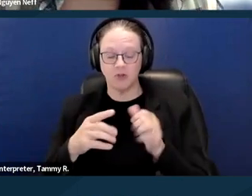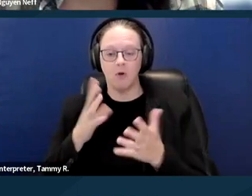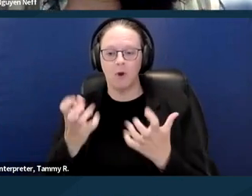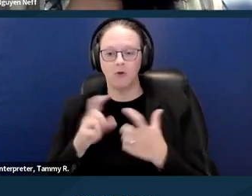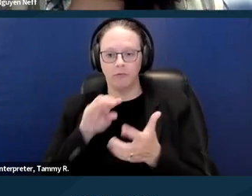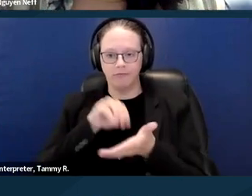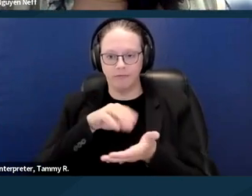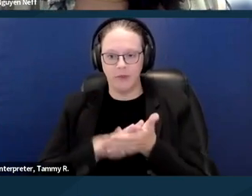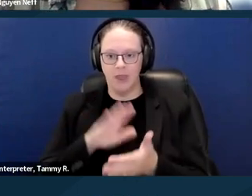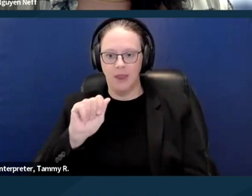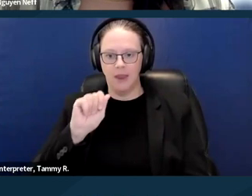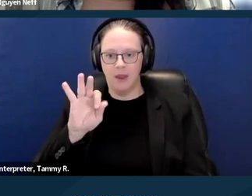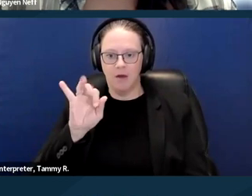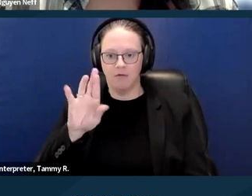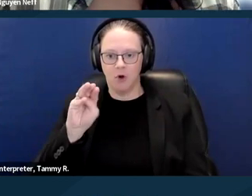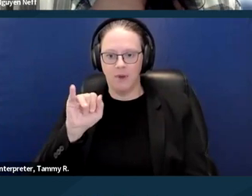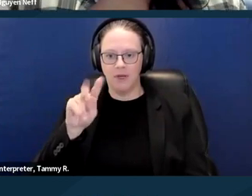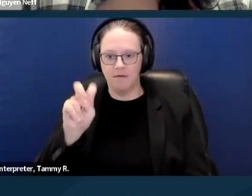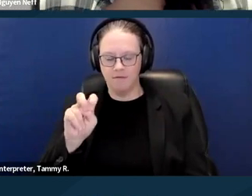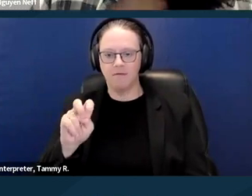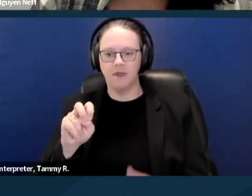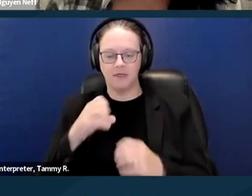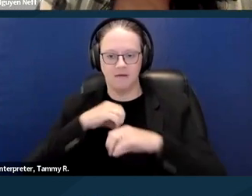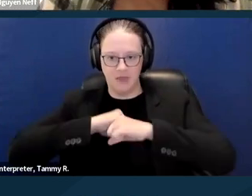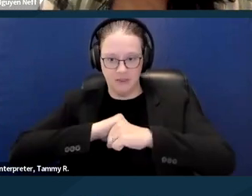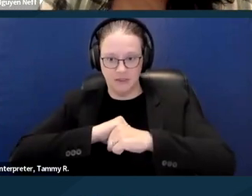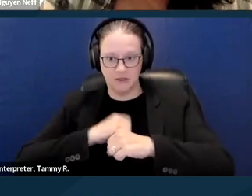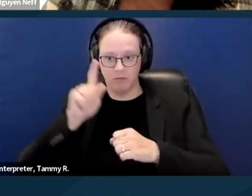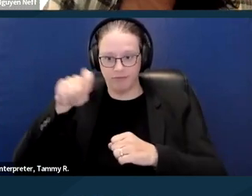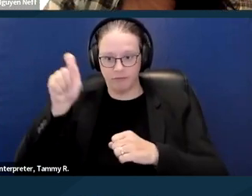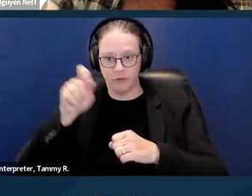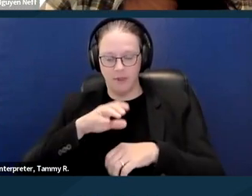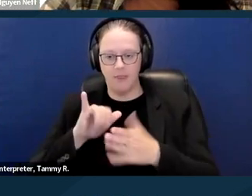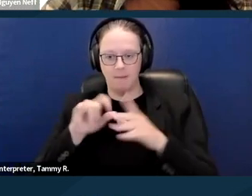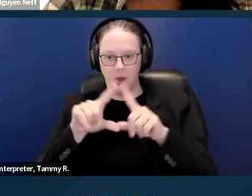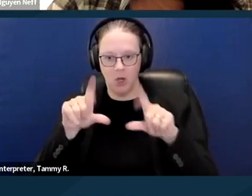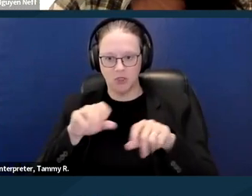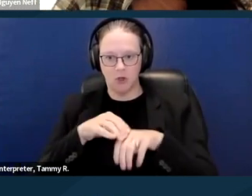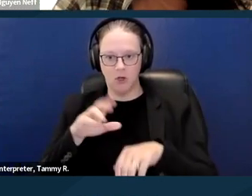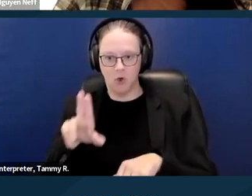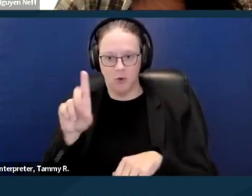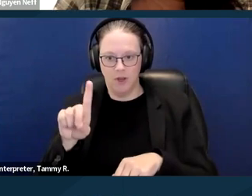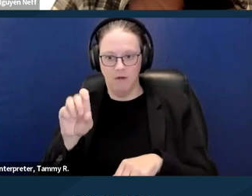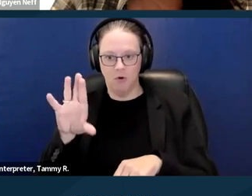checking that box off on the UD form. I think a lot of us know that that